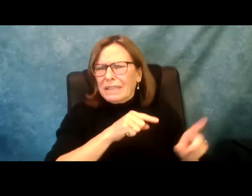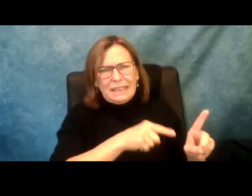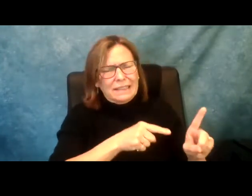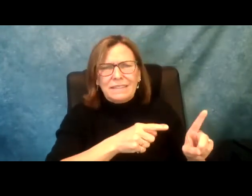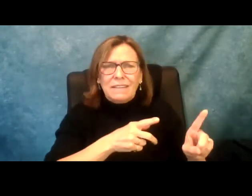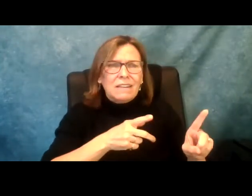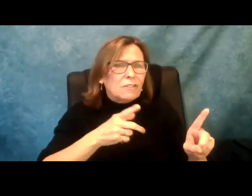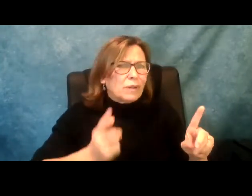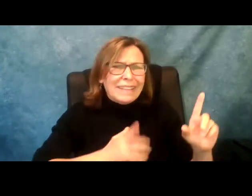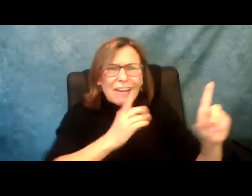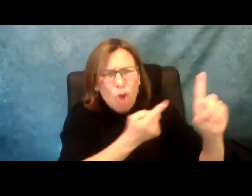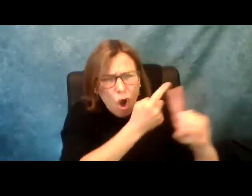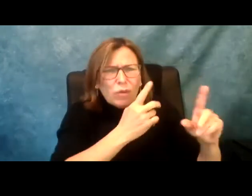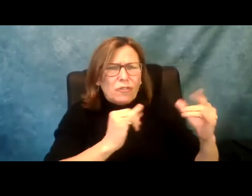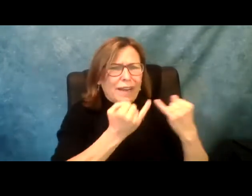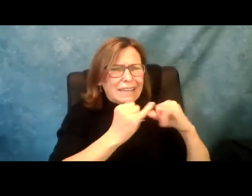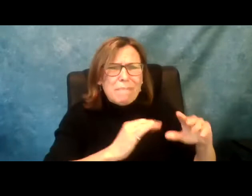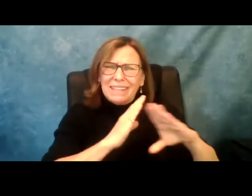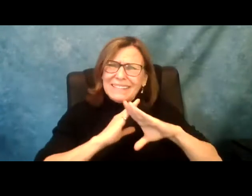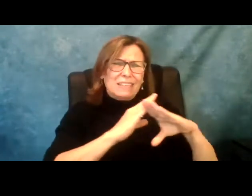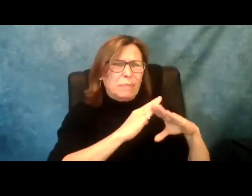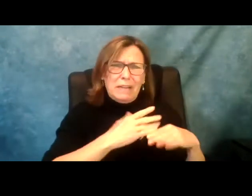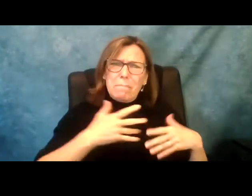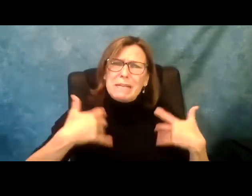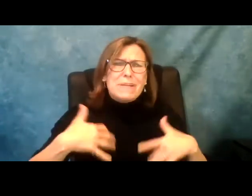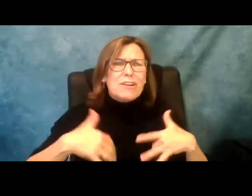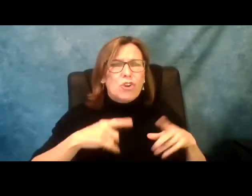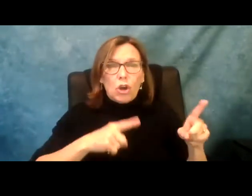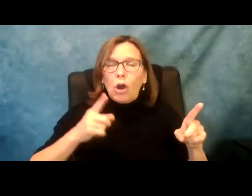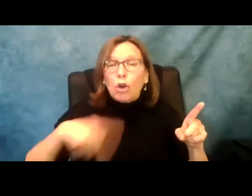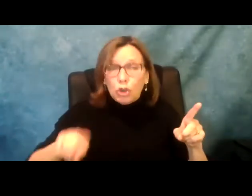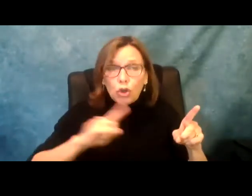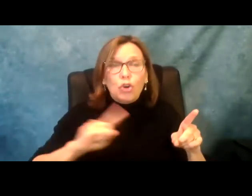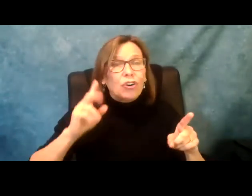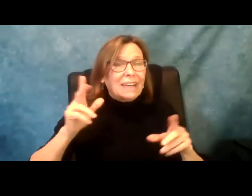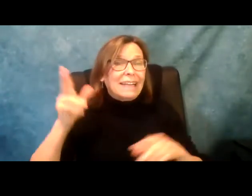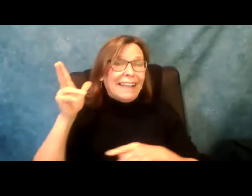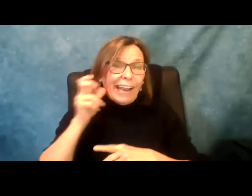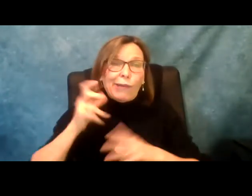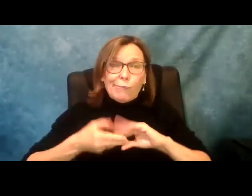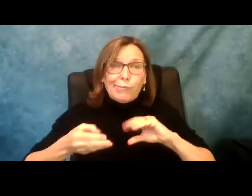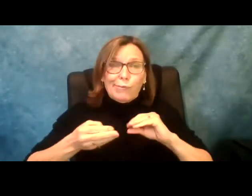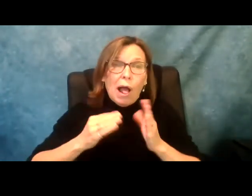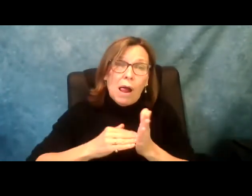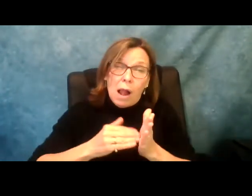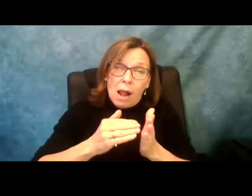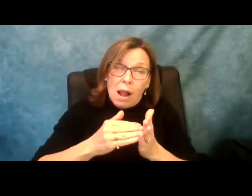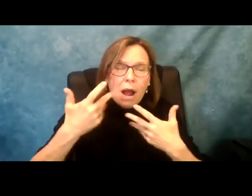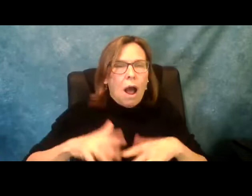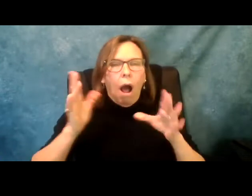people